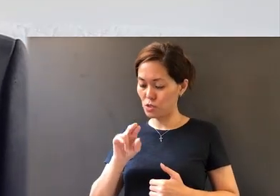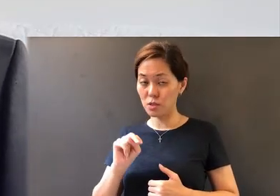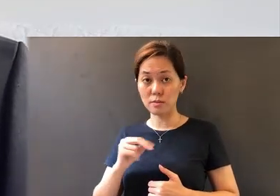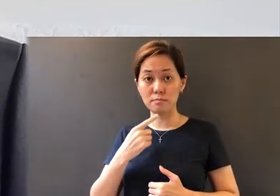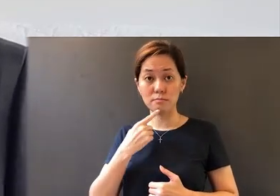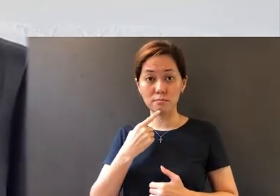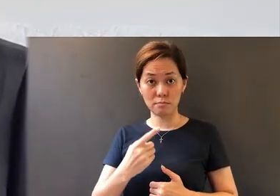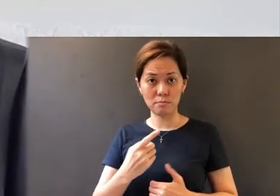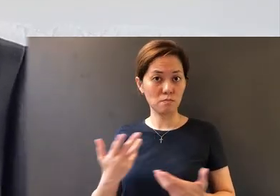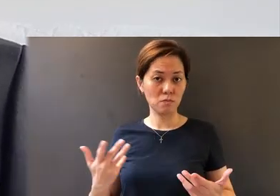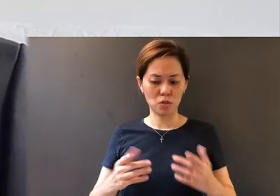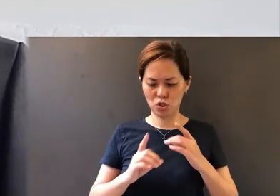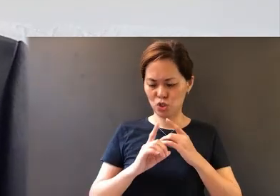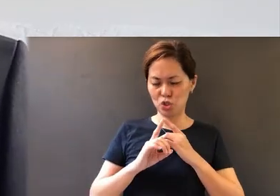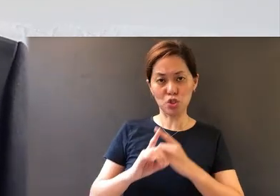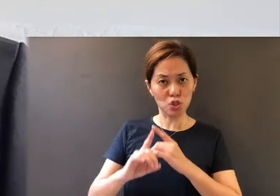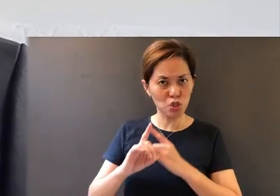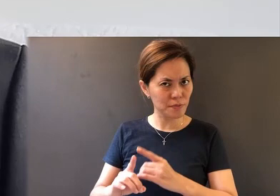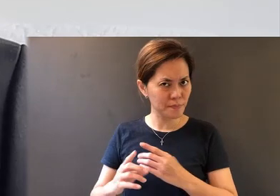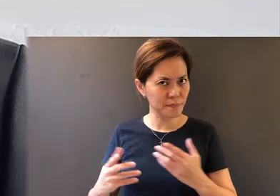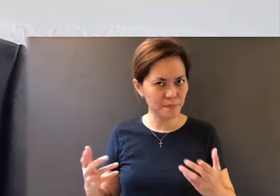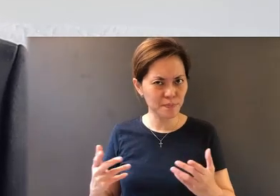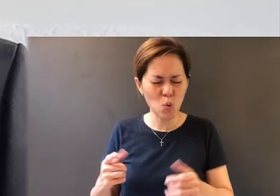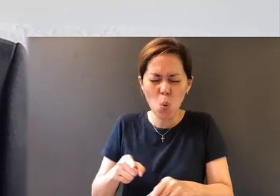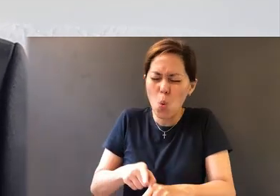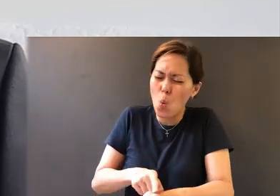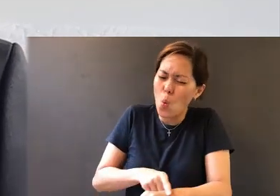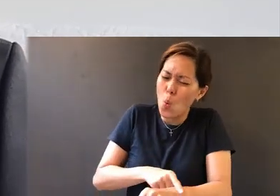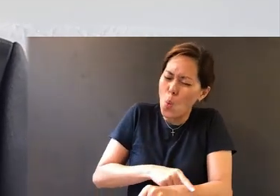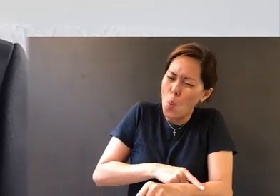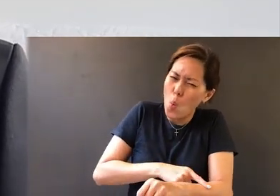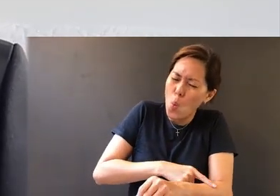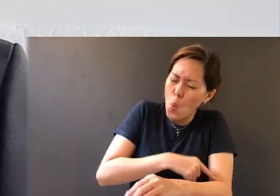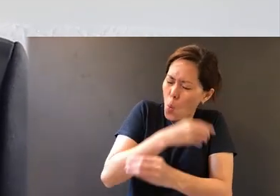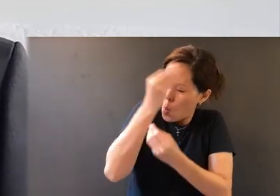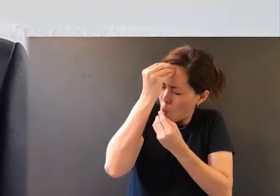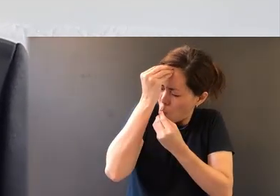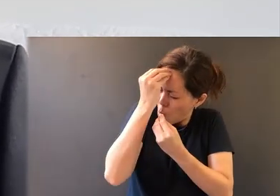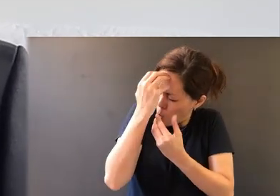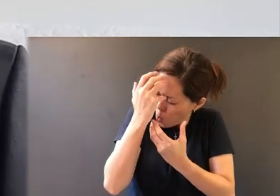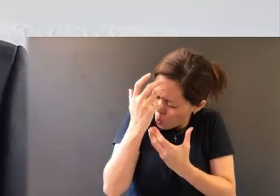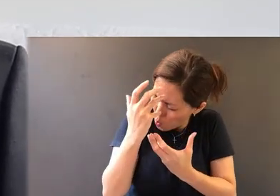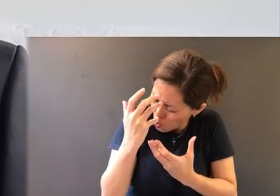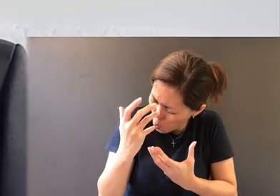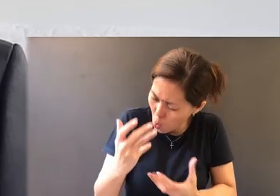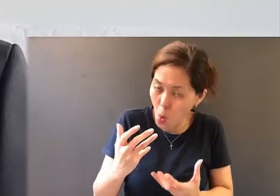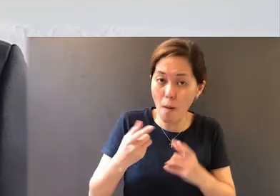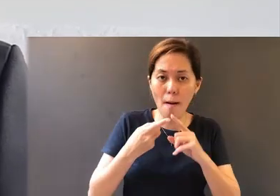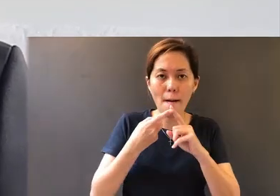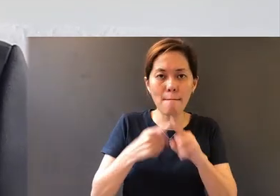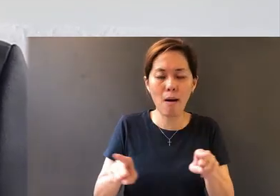That discipleship is a very long obedience, but always in the same